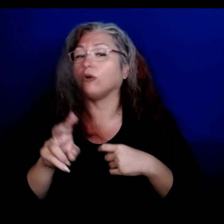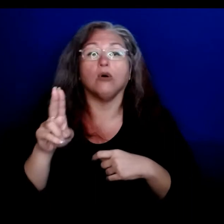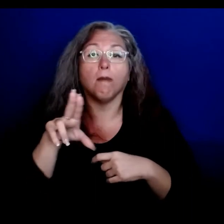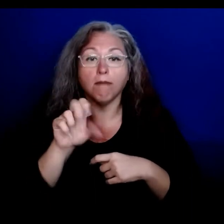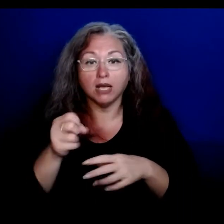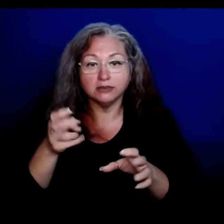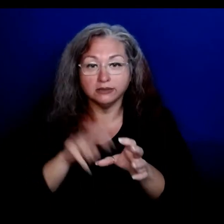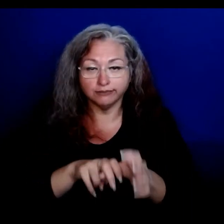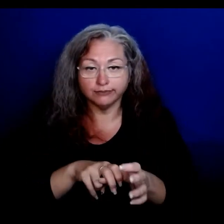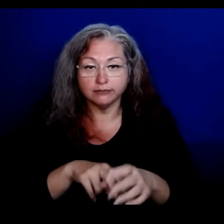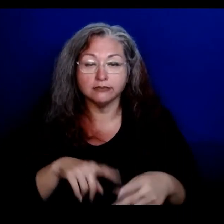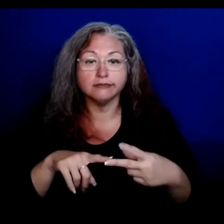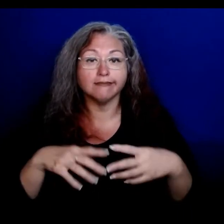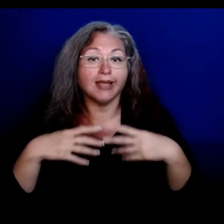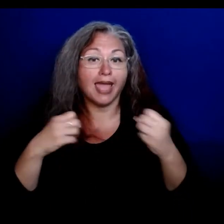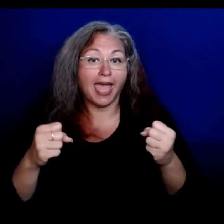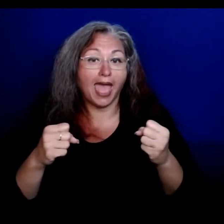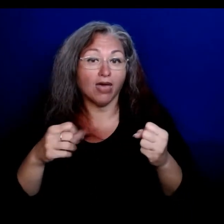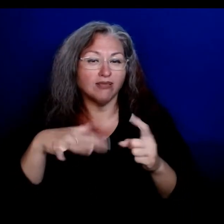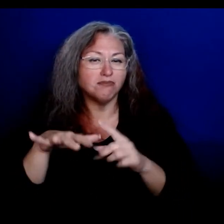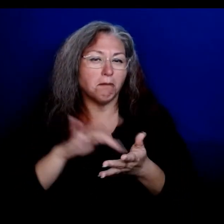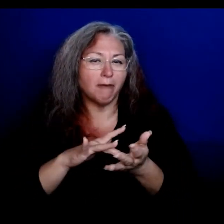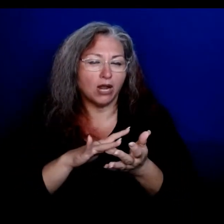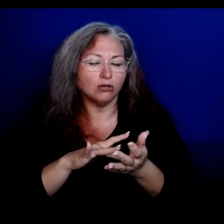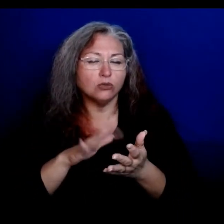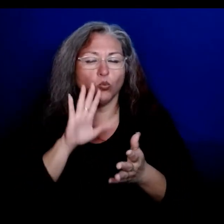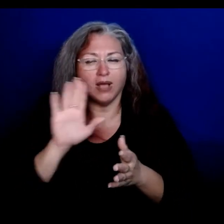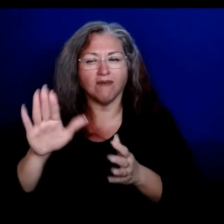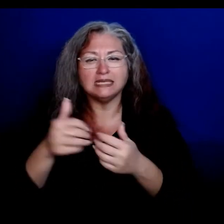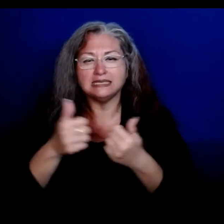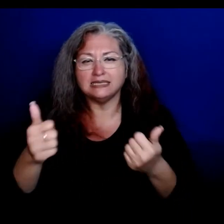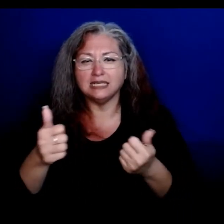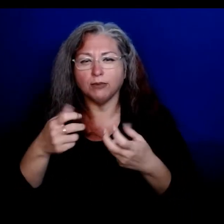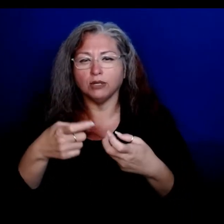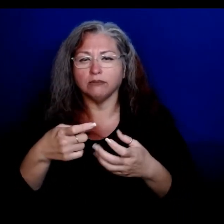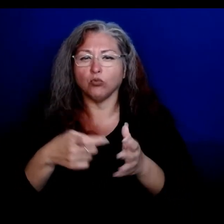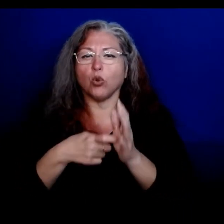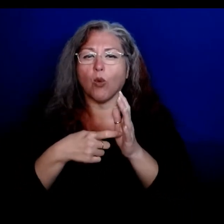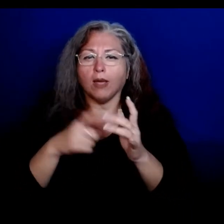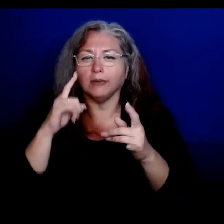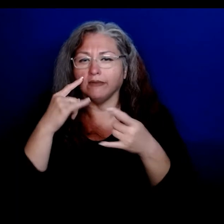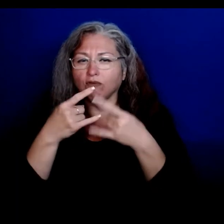Health care settings will continue to have their own requirements regarding the use of masks